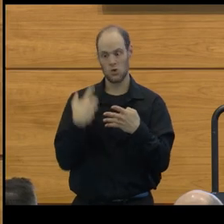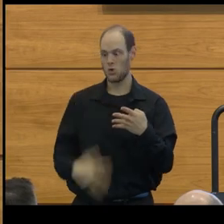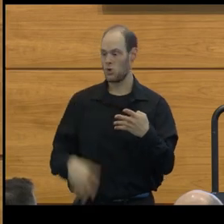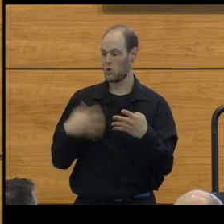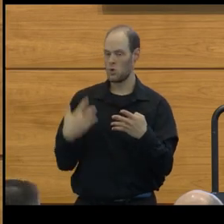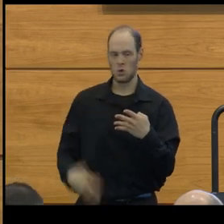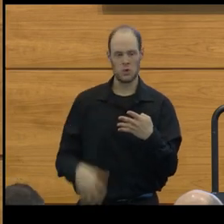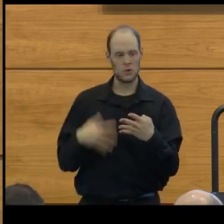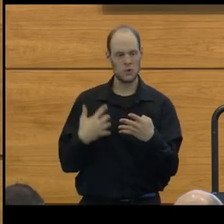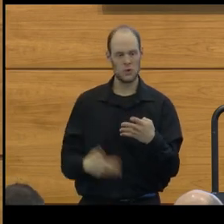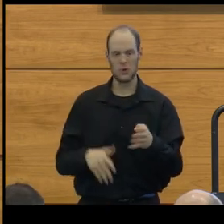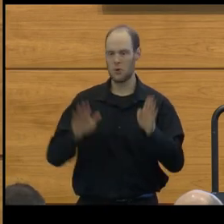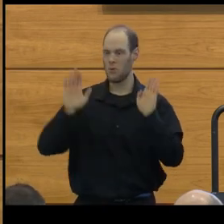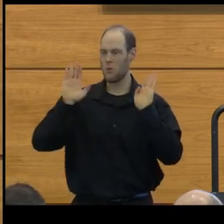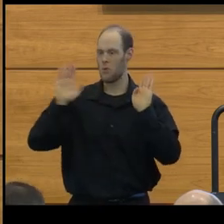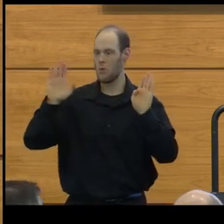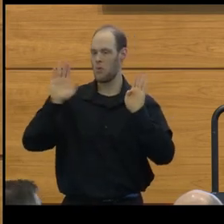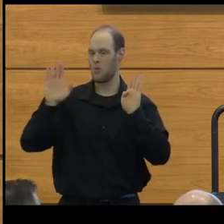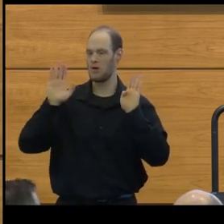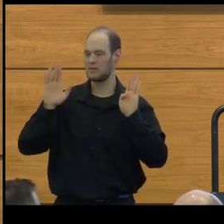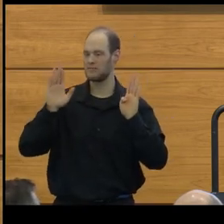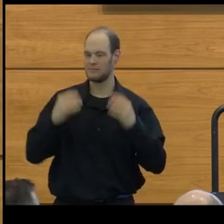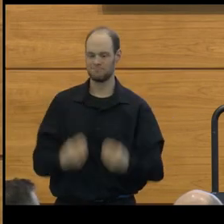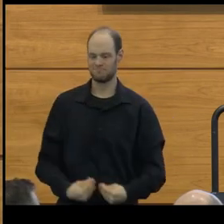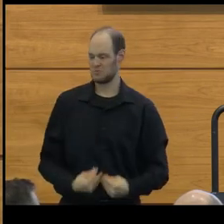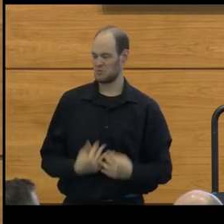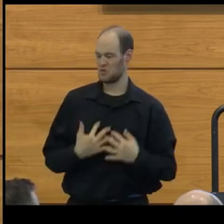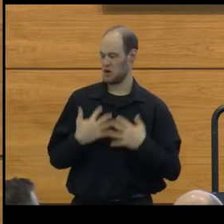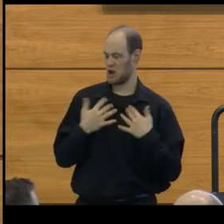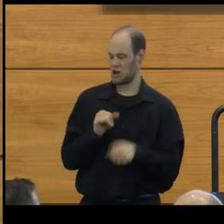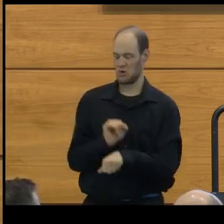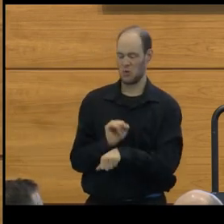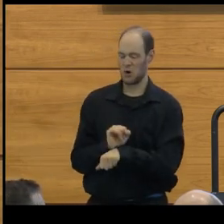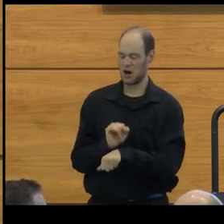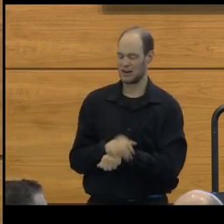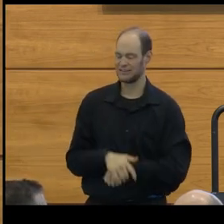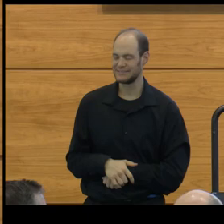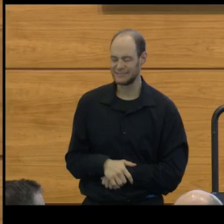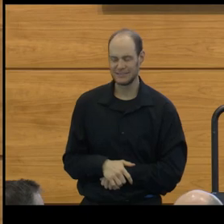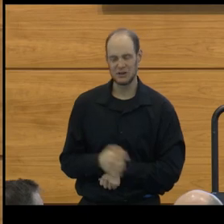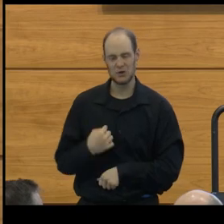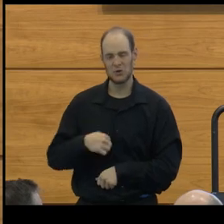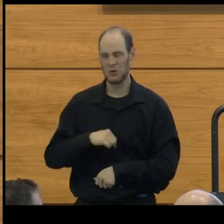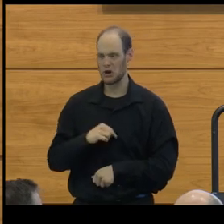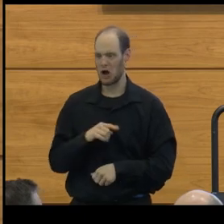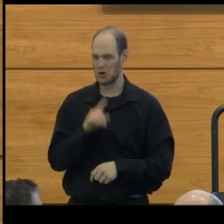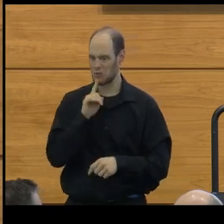just remarkable and inspirational work. So, we're all in for a treat today.